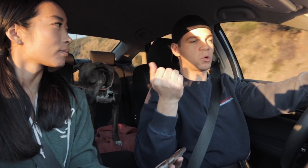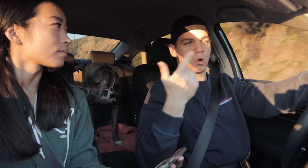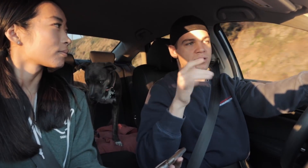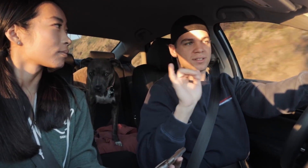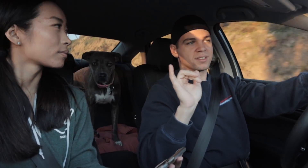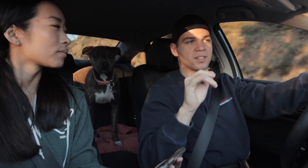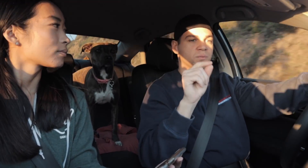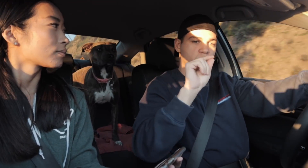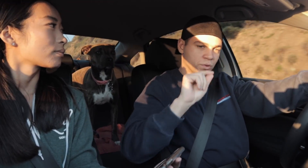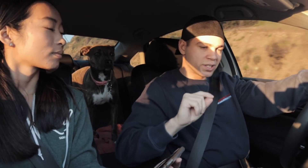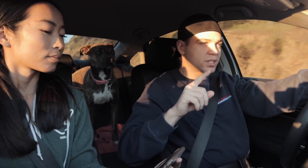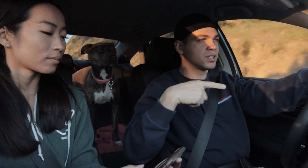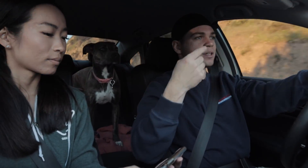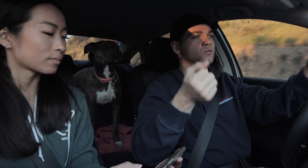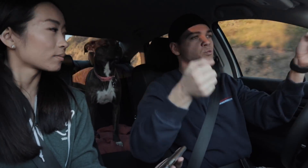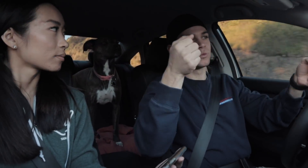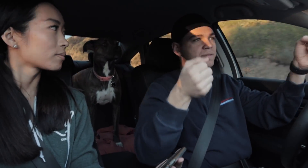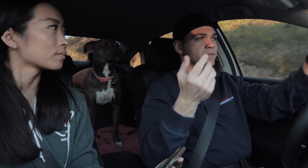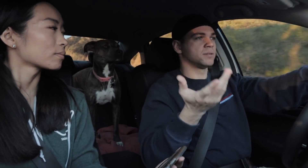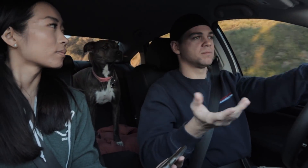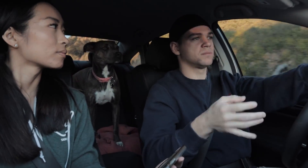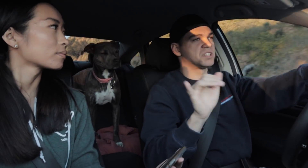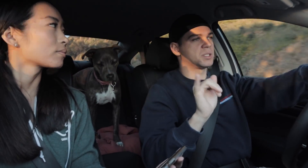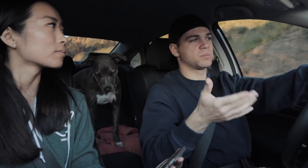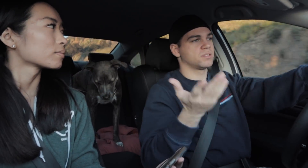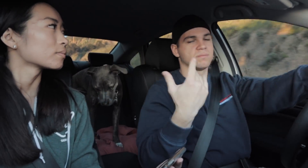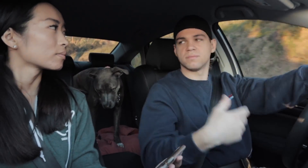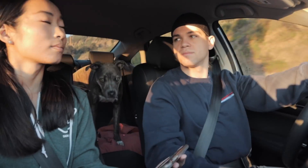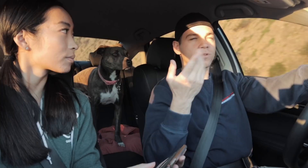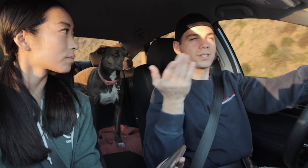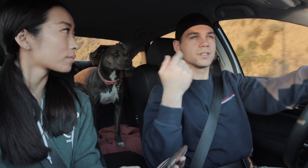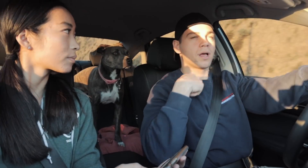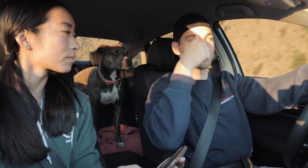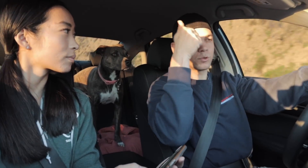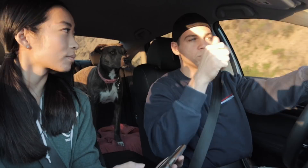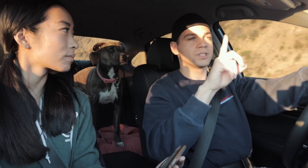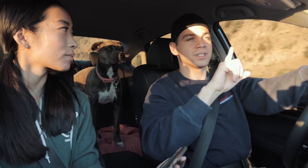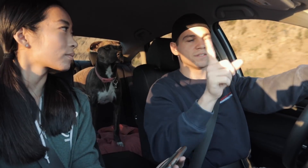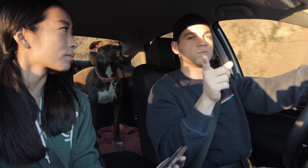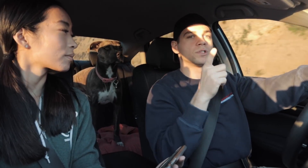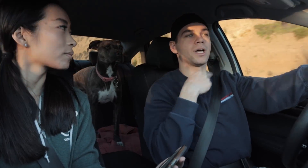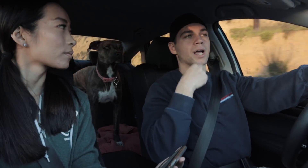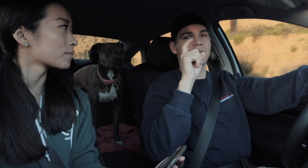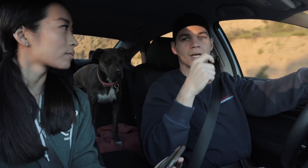R: It was all the same. Just the written then the driving tests The same thing. The only thing I remember being different is that I